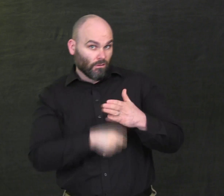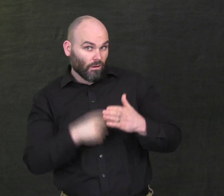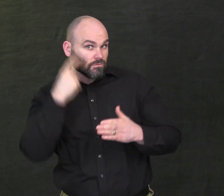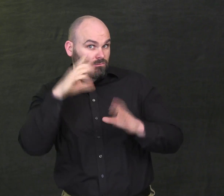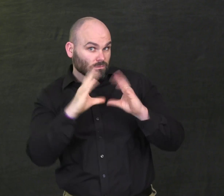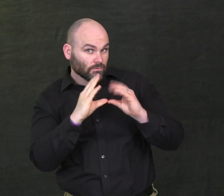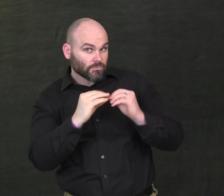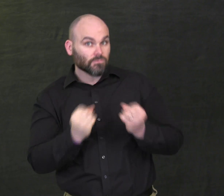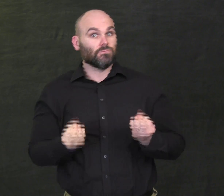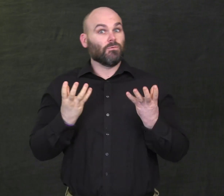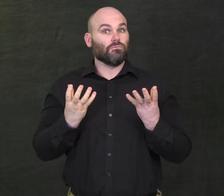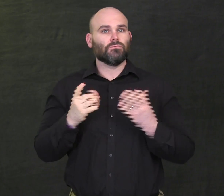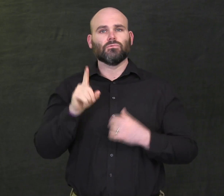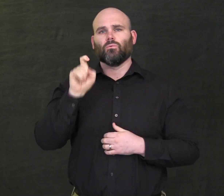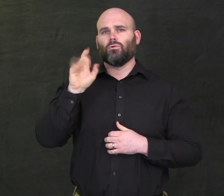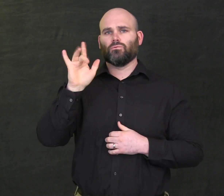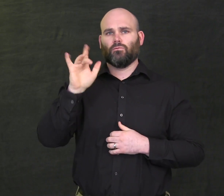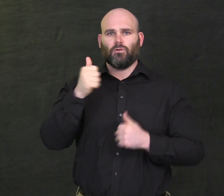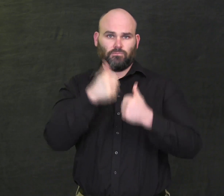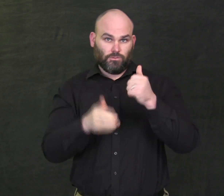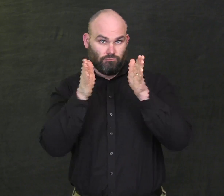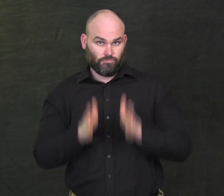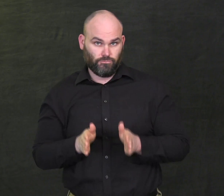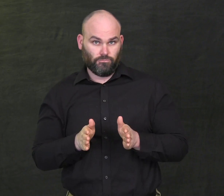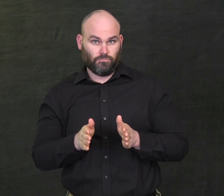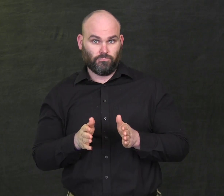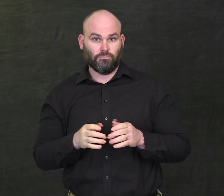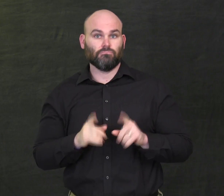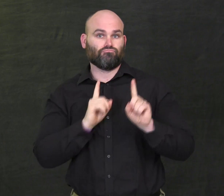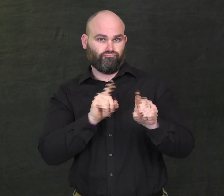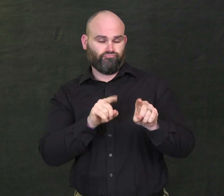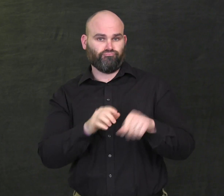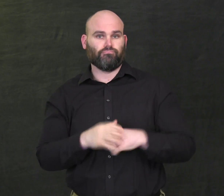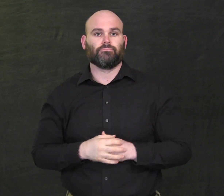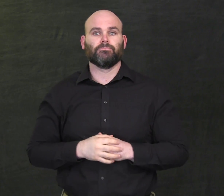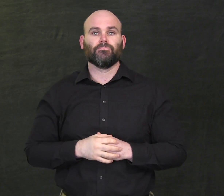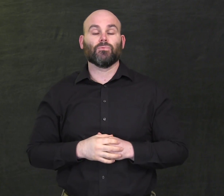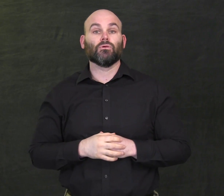The cost for registration is $125/participant.